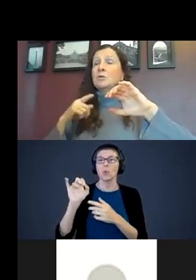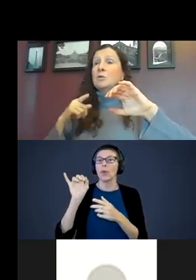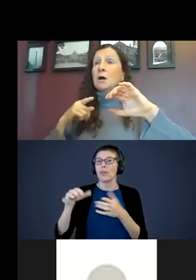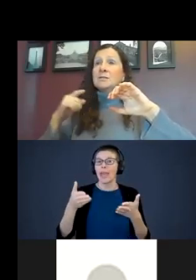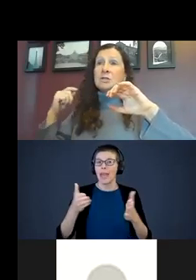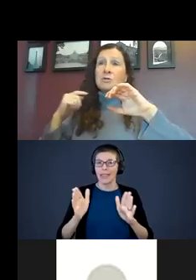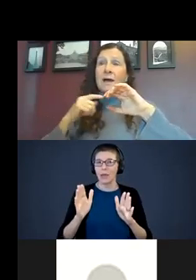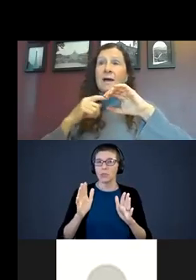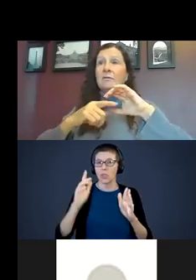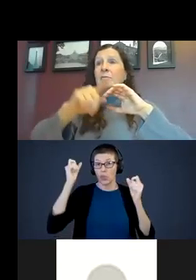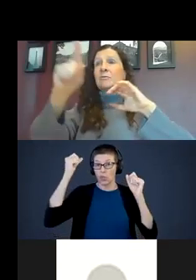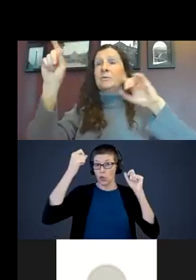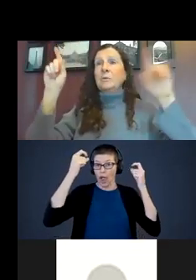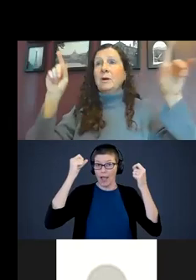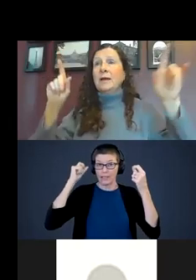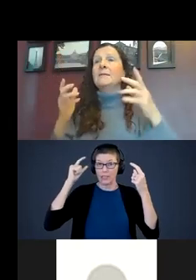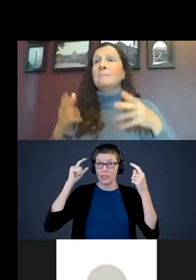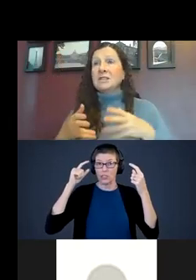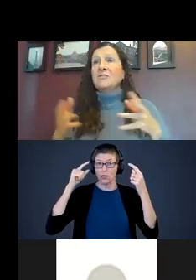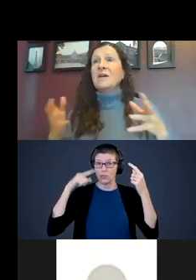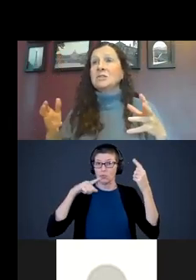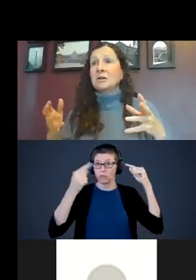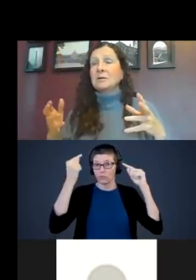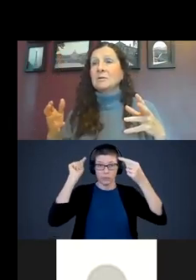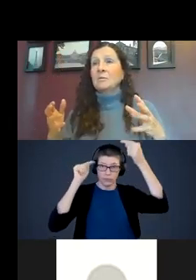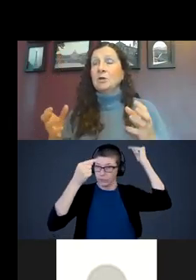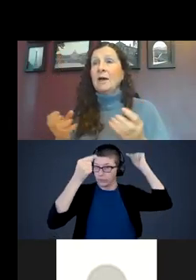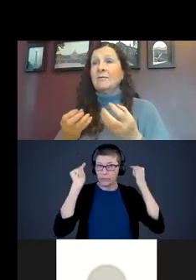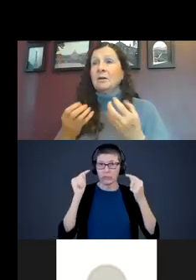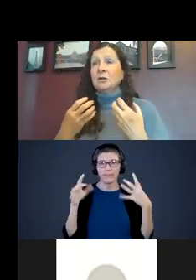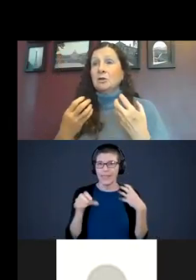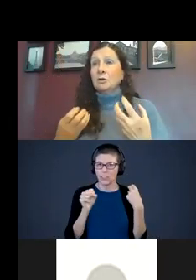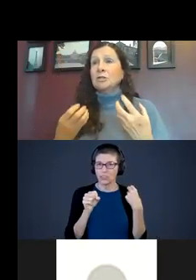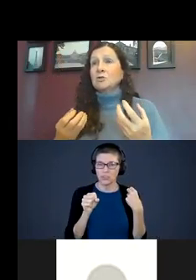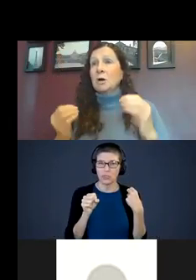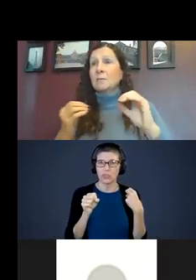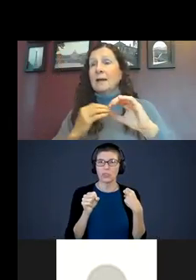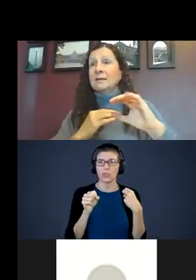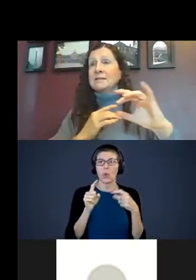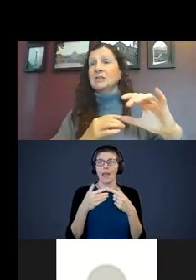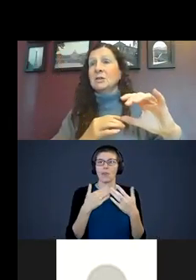neurons to travel through the brain much faster when you have good strong myelinization.